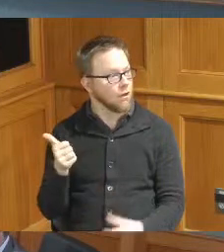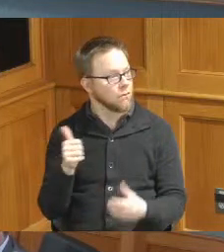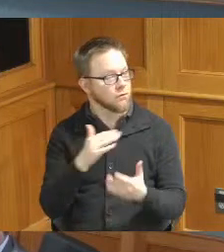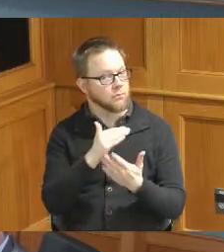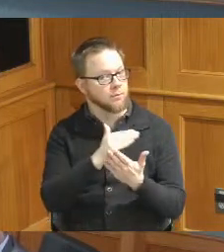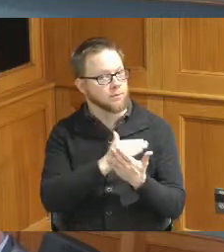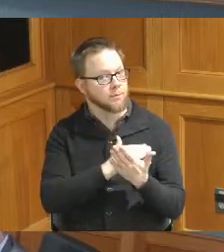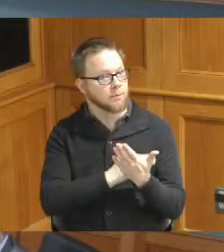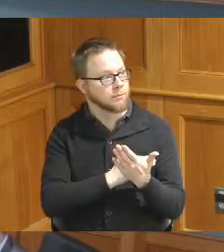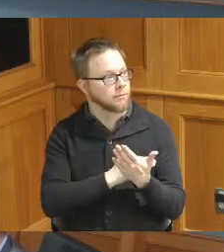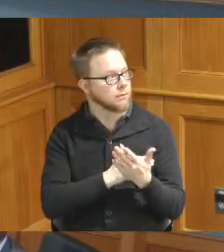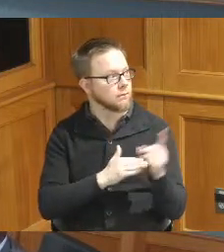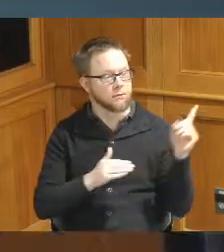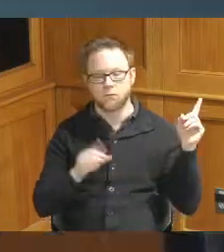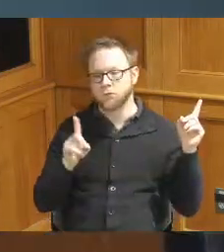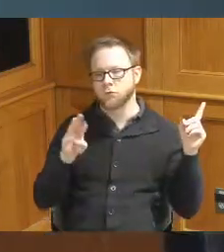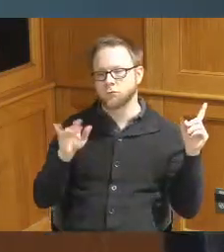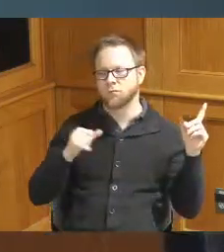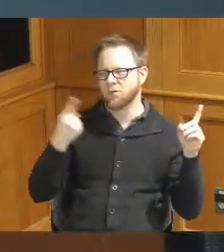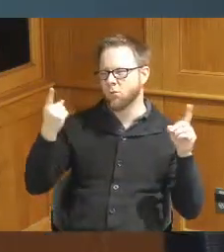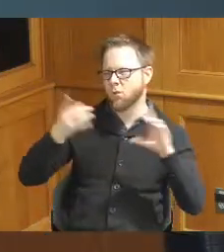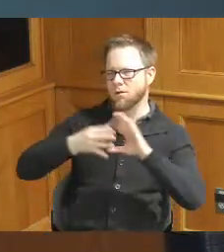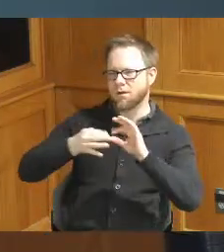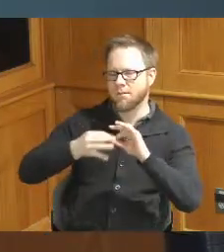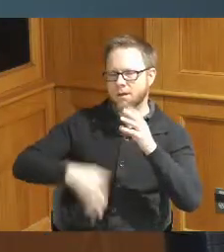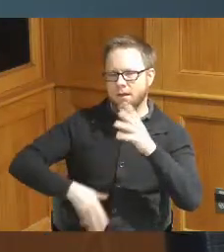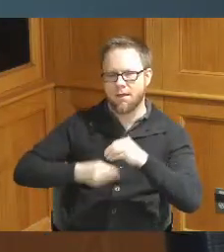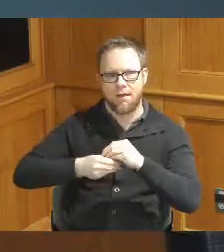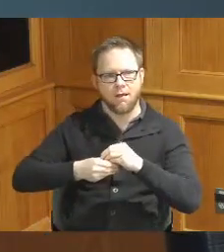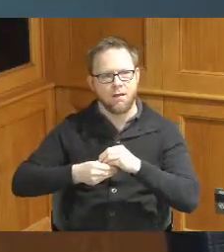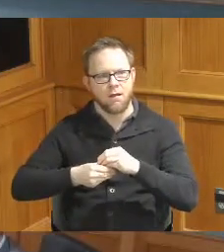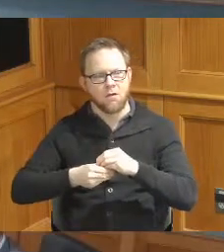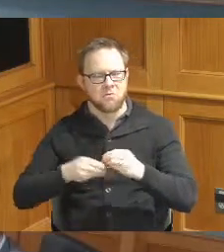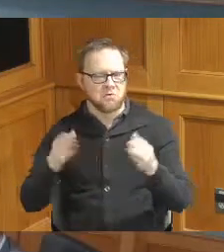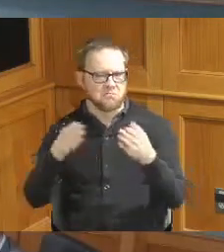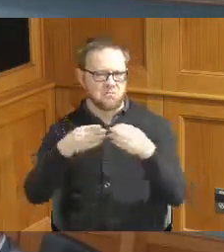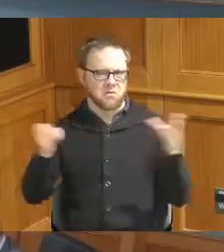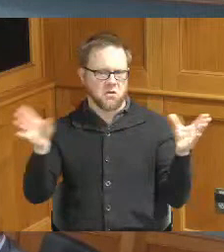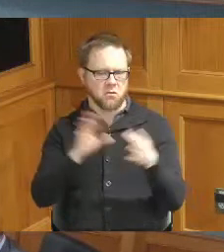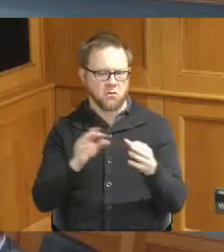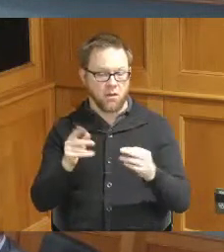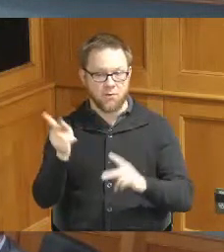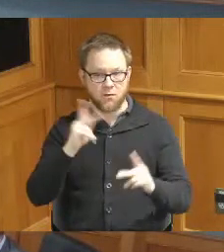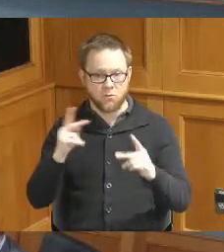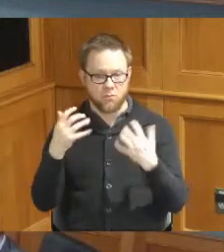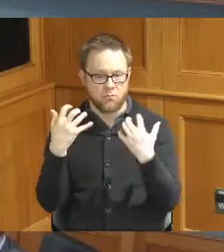I have one thing yes President just in general whoever's watching to make sure